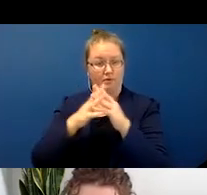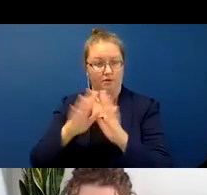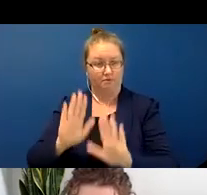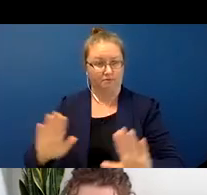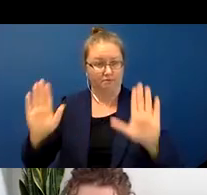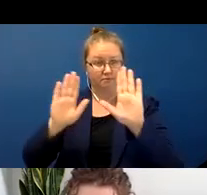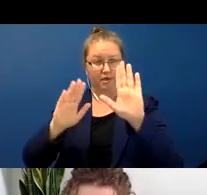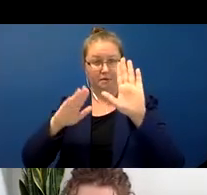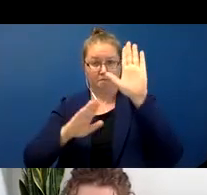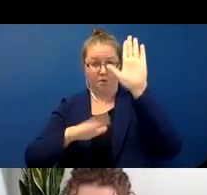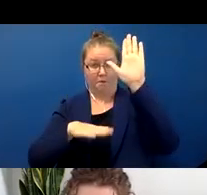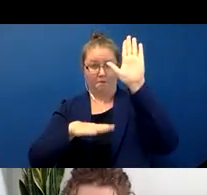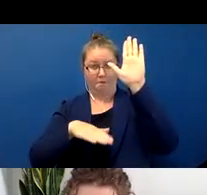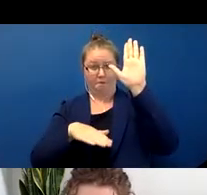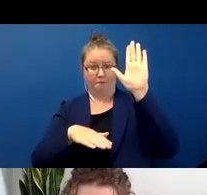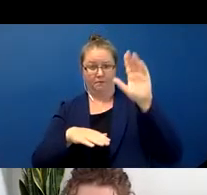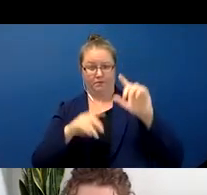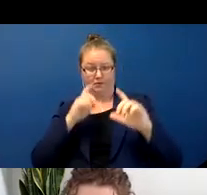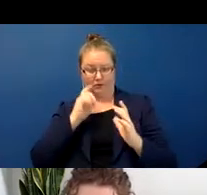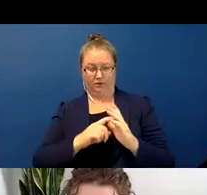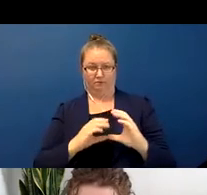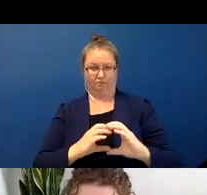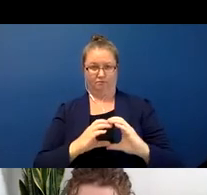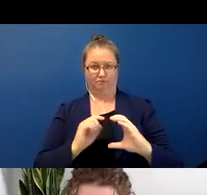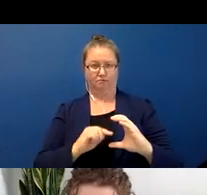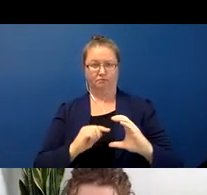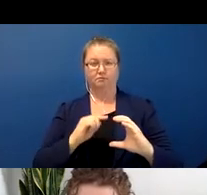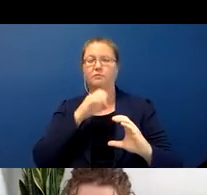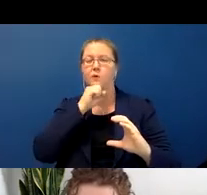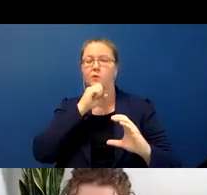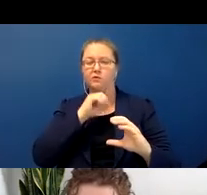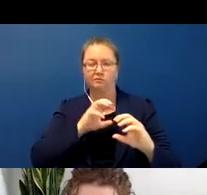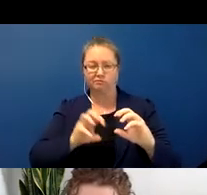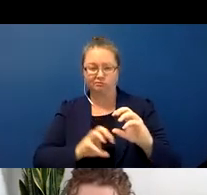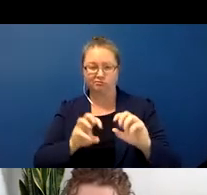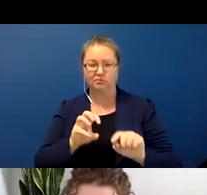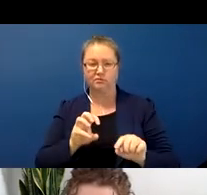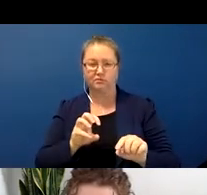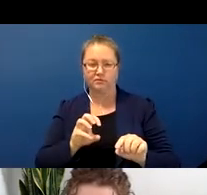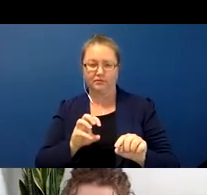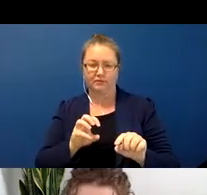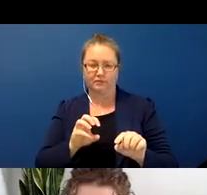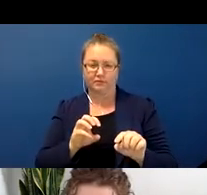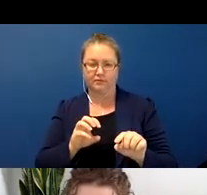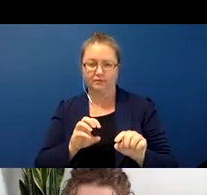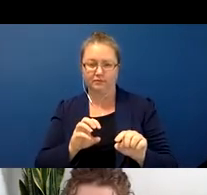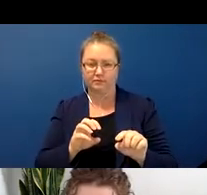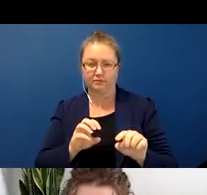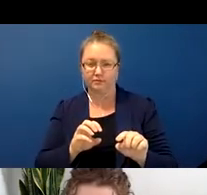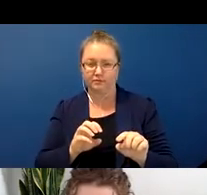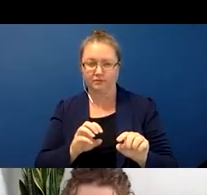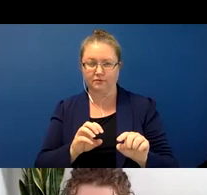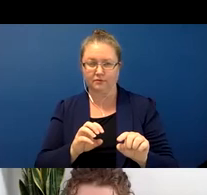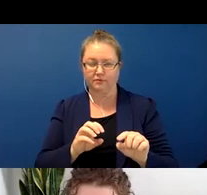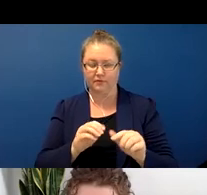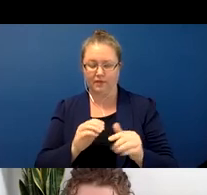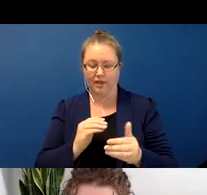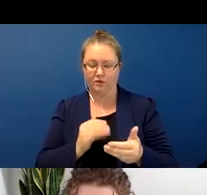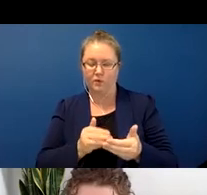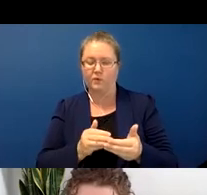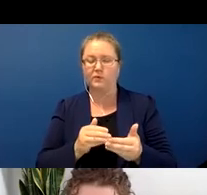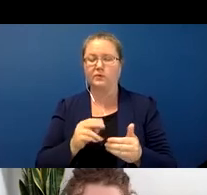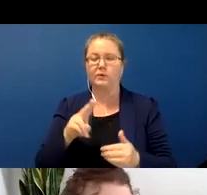there there's a cluster in orange at the bottom, kind of towards the US-Mexico border where